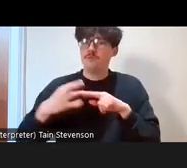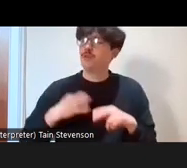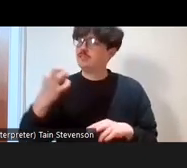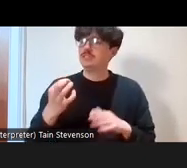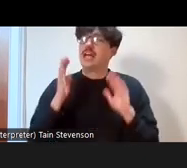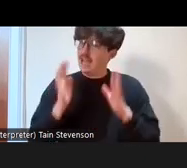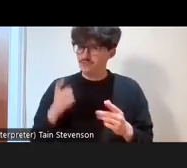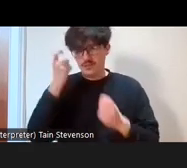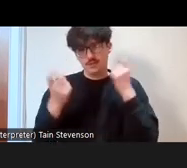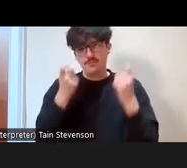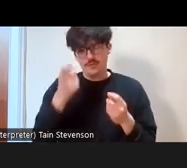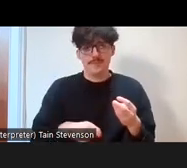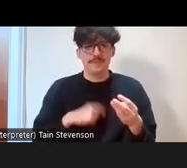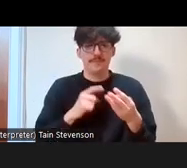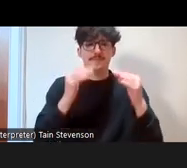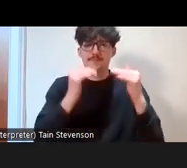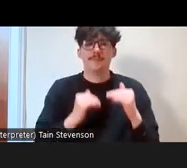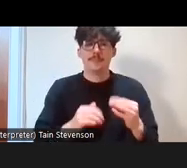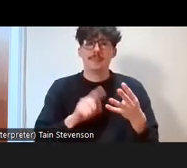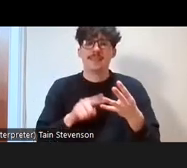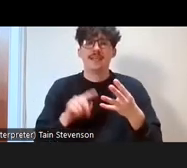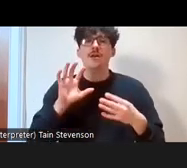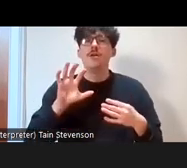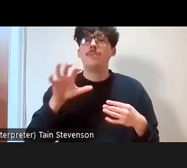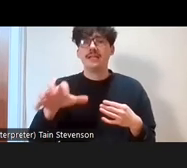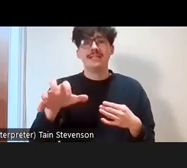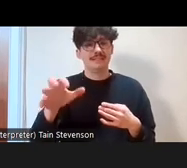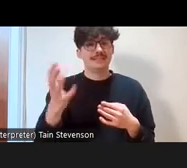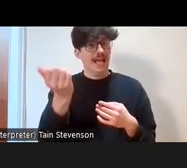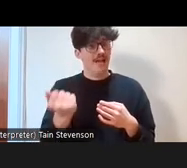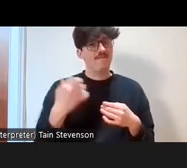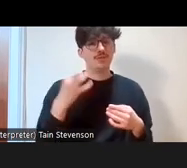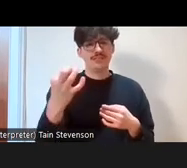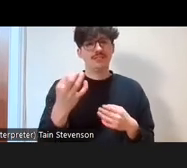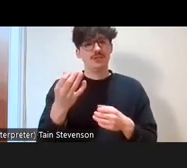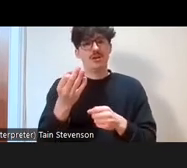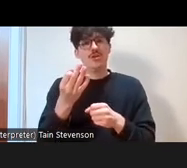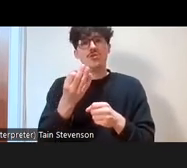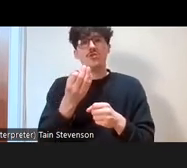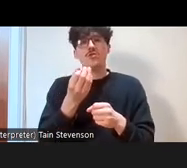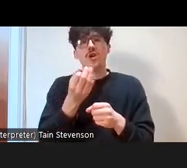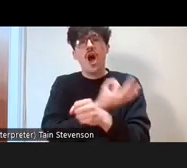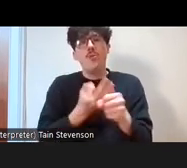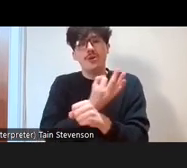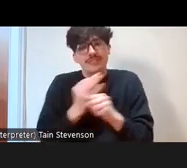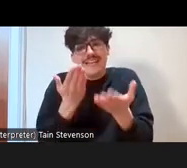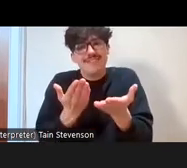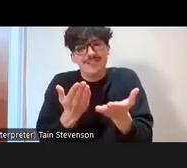we're seeing places to formal volunteering having to reduce hours or even some closures already,